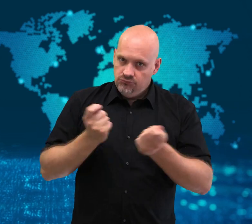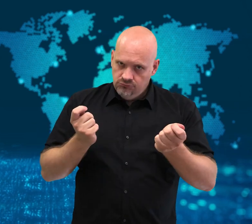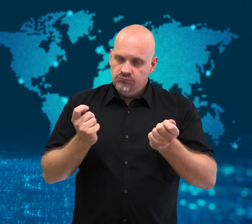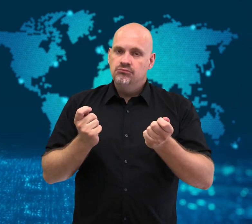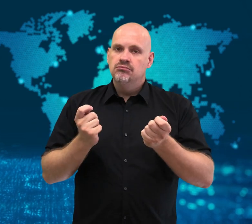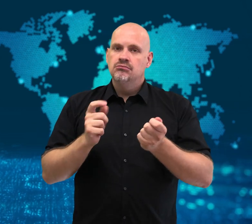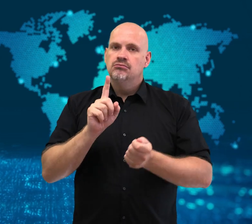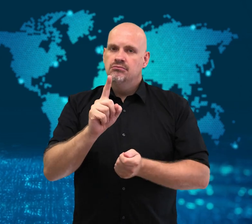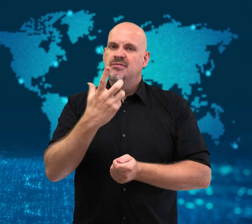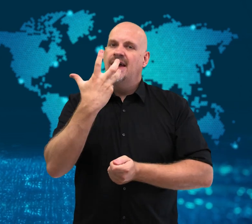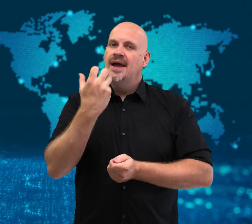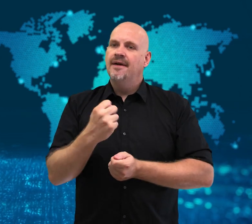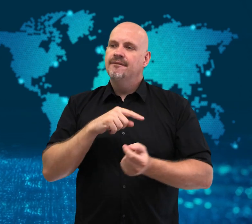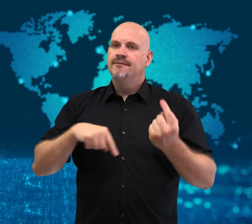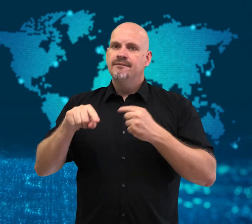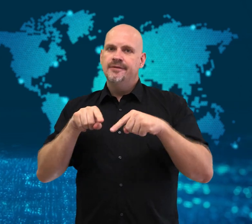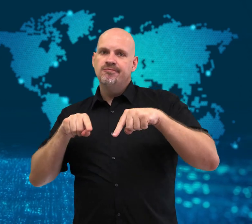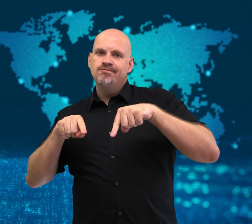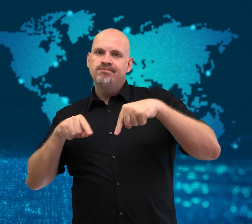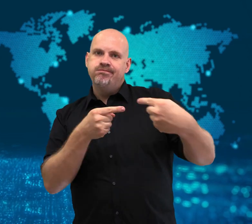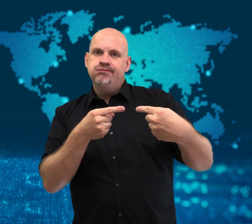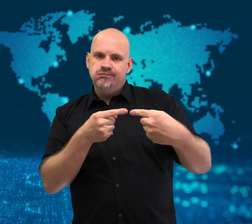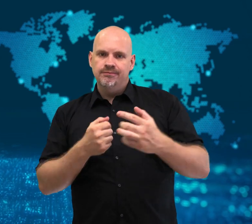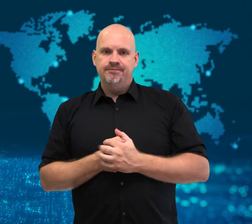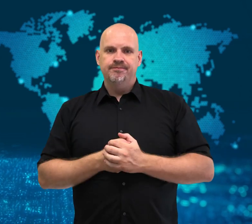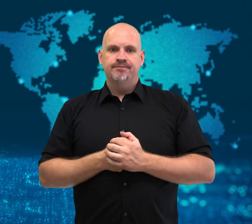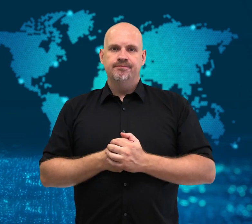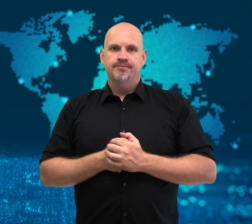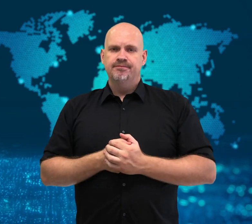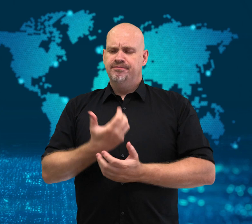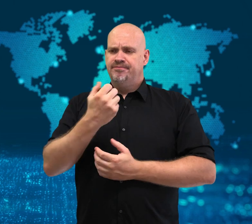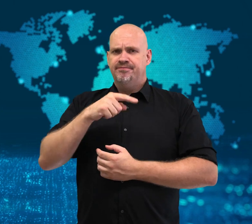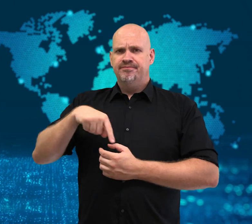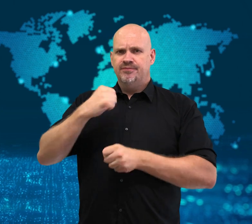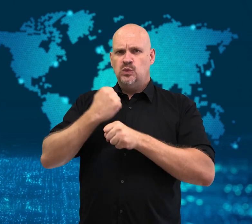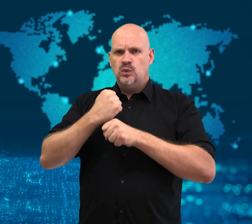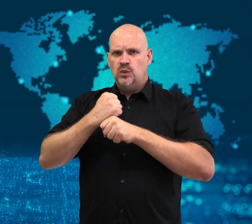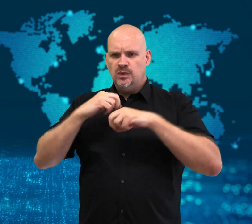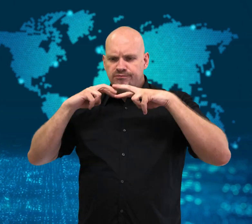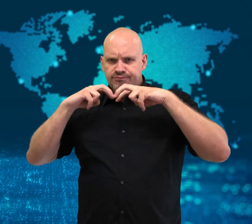there is controversy surrounding it.